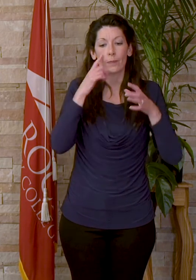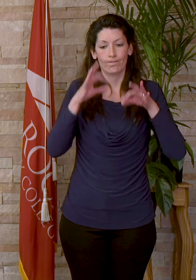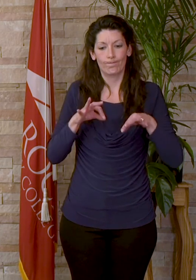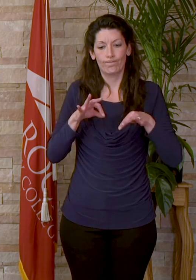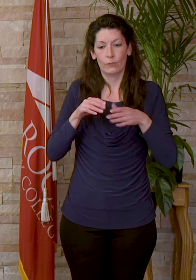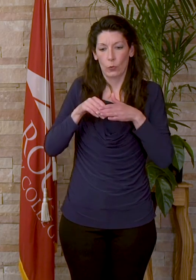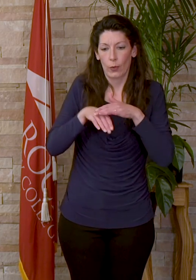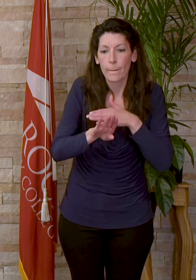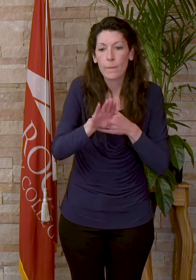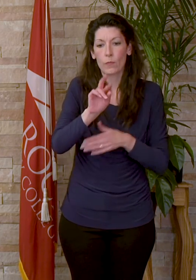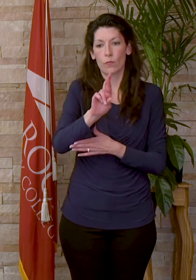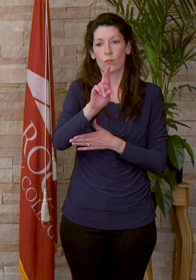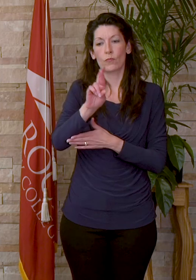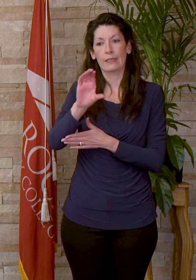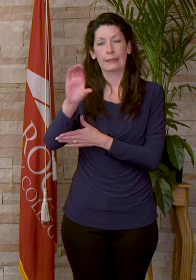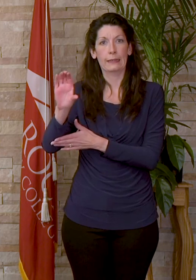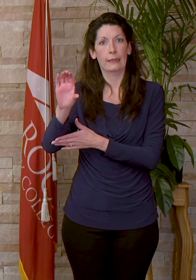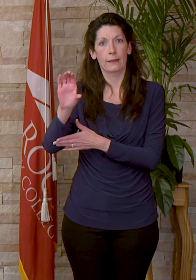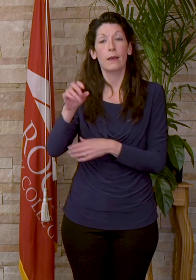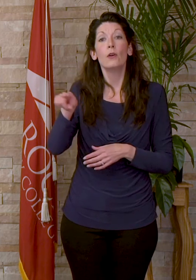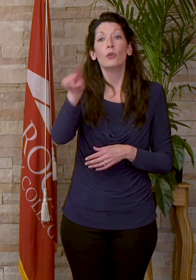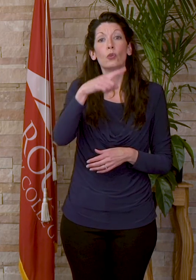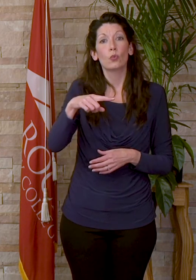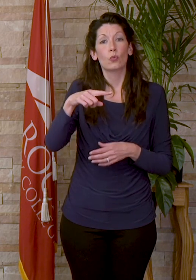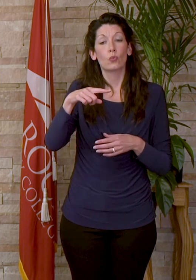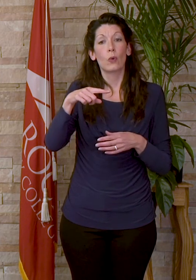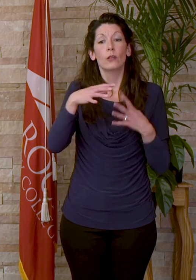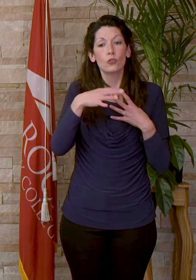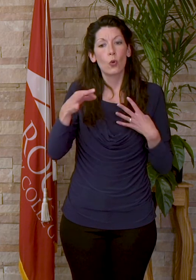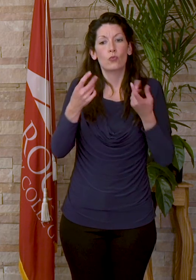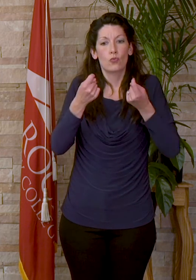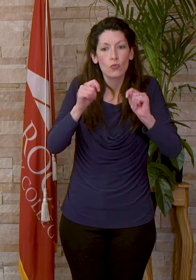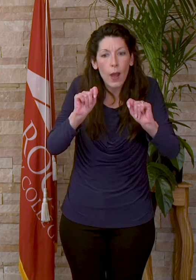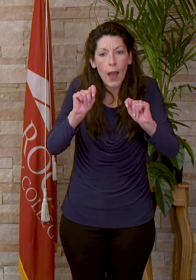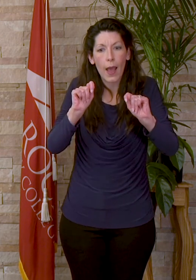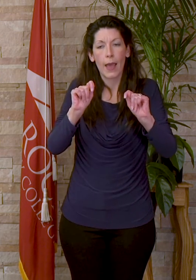at Red Rocks Community College. You chose to try, to walk through our doors and begin.